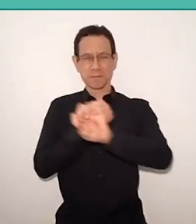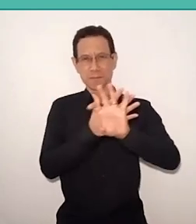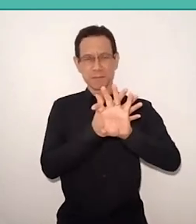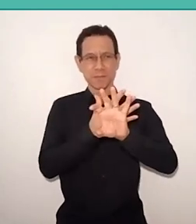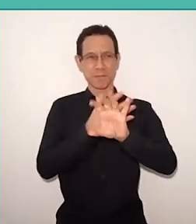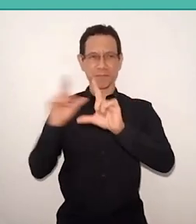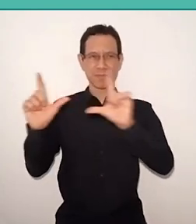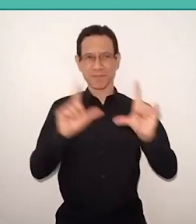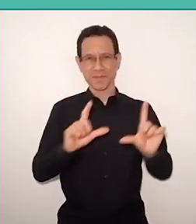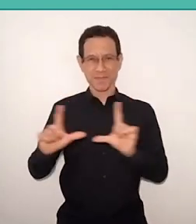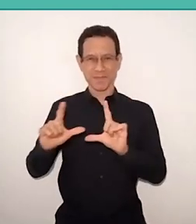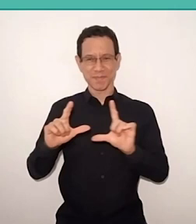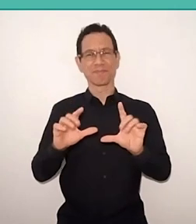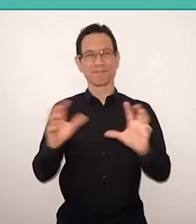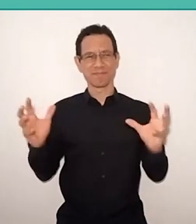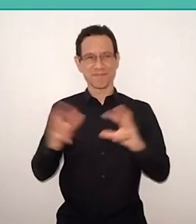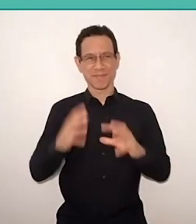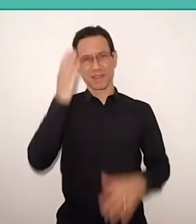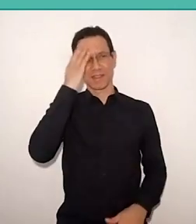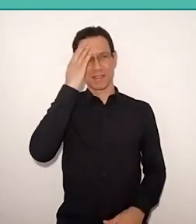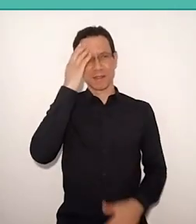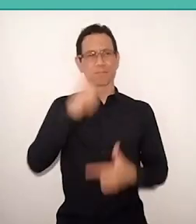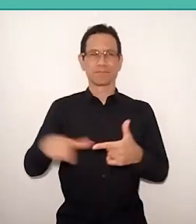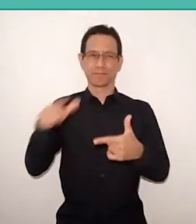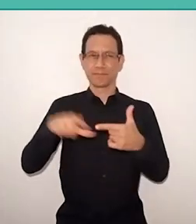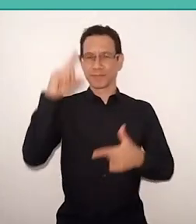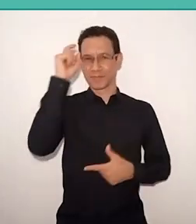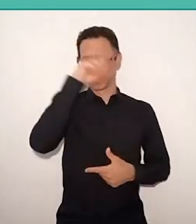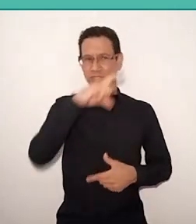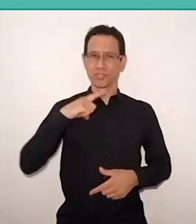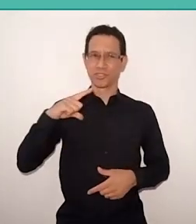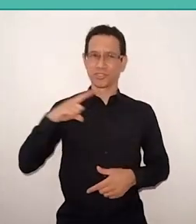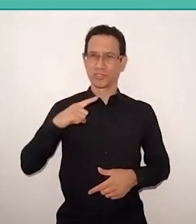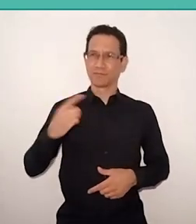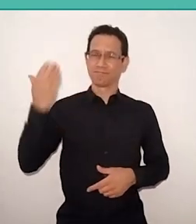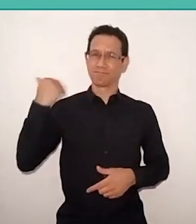in the face of difficult problems that we already had, the Functional Literacy Indicator already had